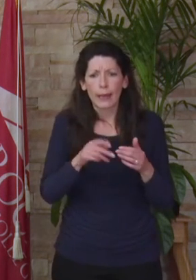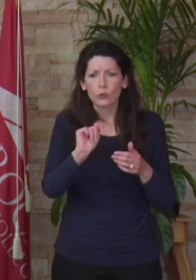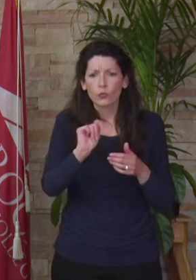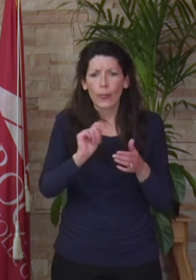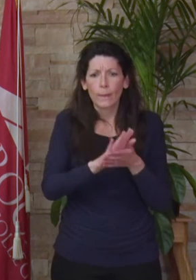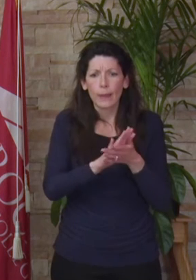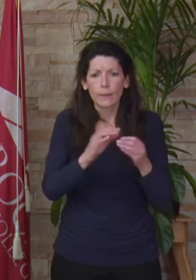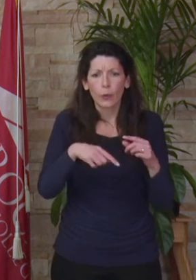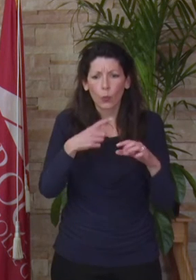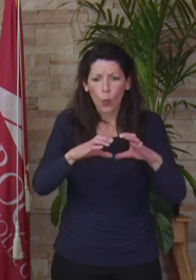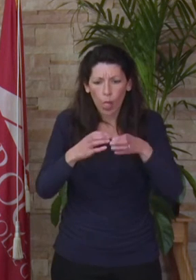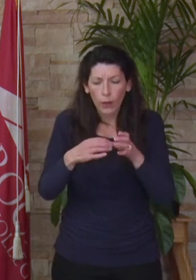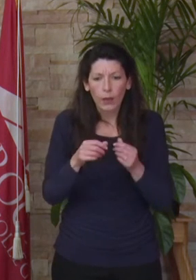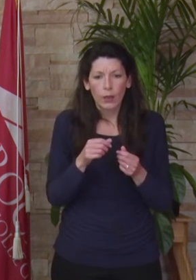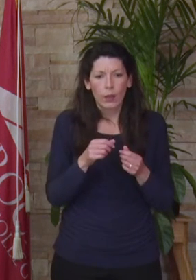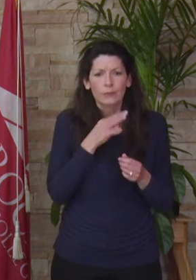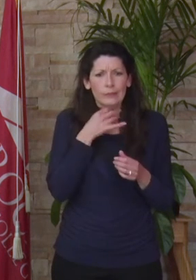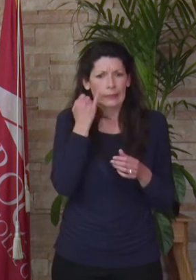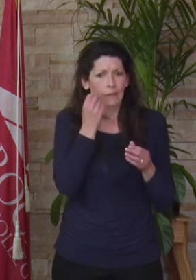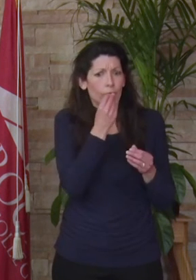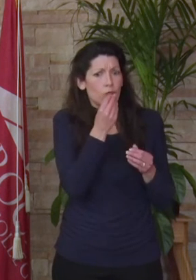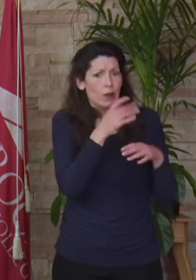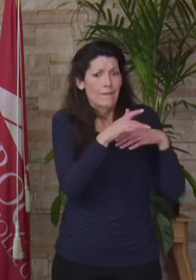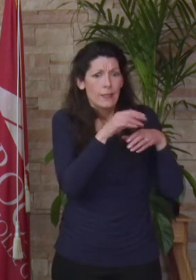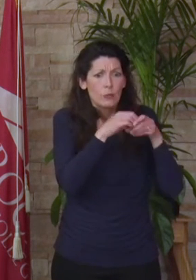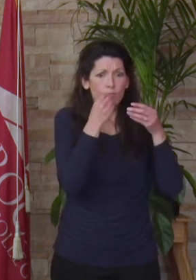worrying if food would continue to be available at the grocery stores, concerned if your employment